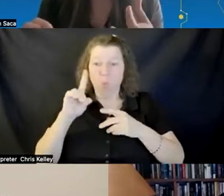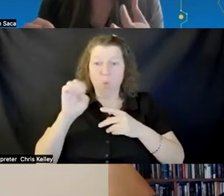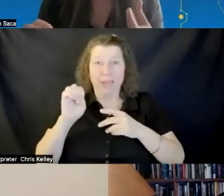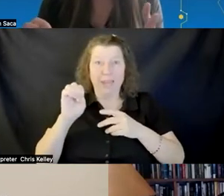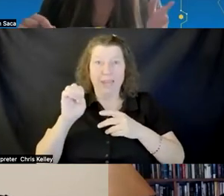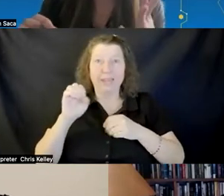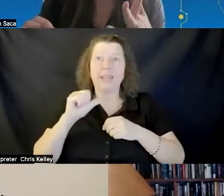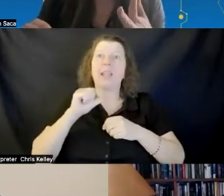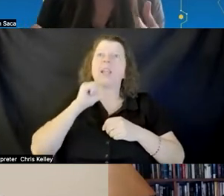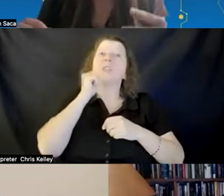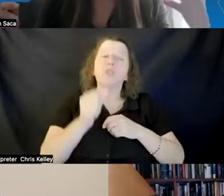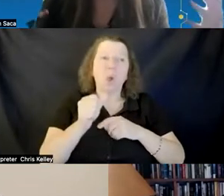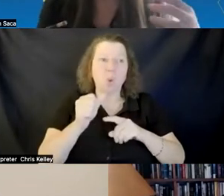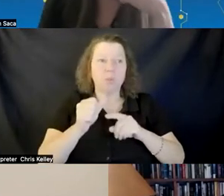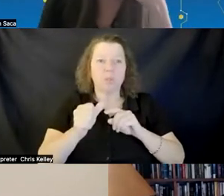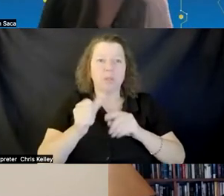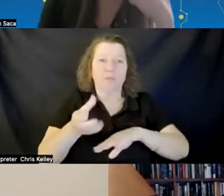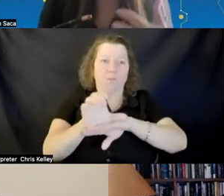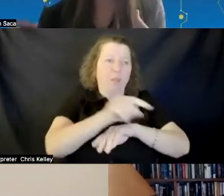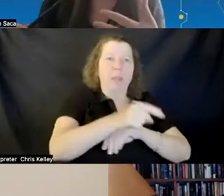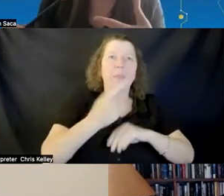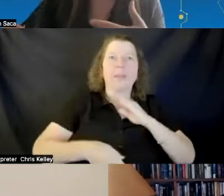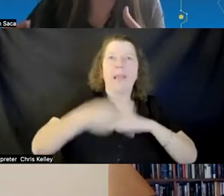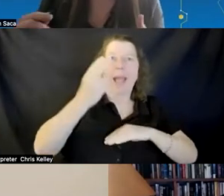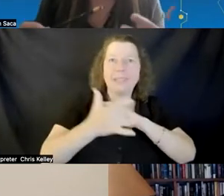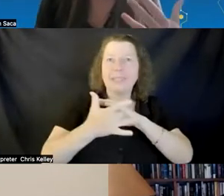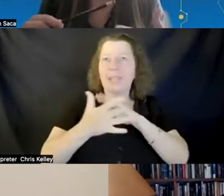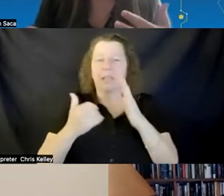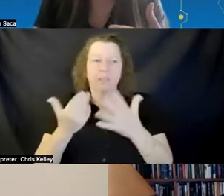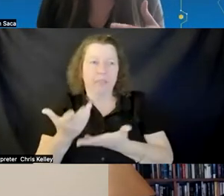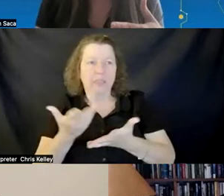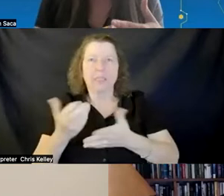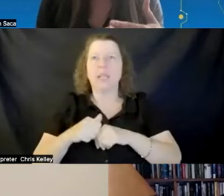it interesting you get nauseous whatever the reason is you could choose either experience